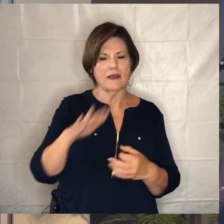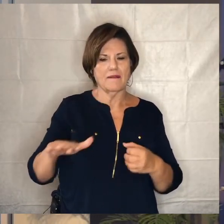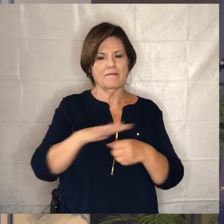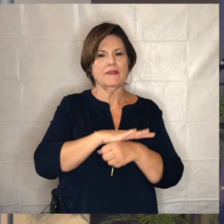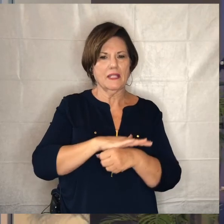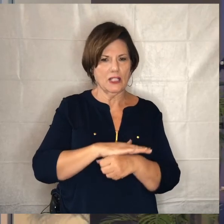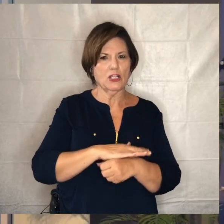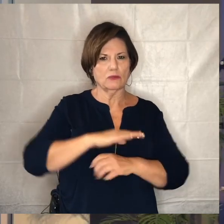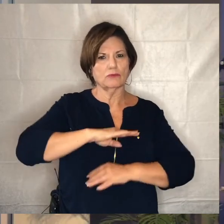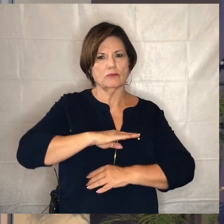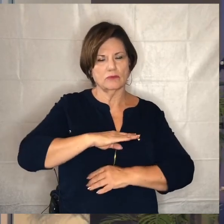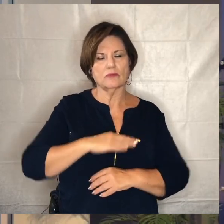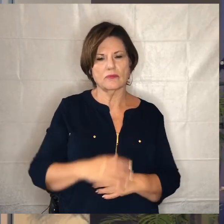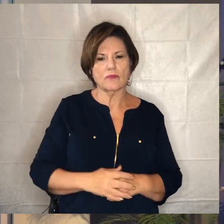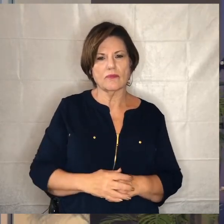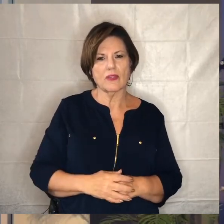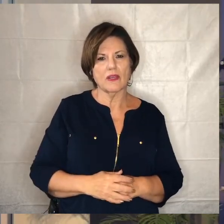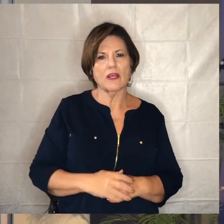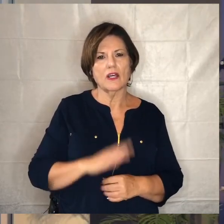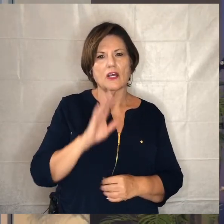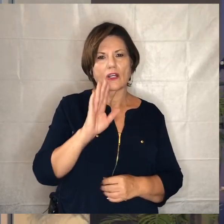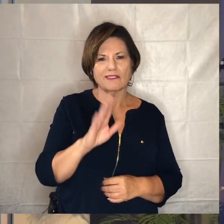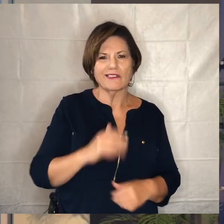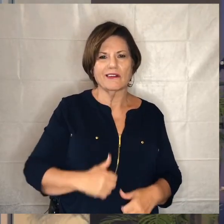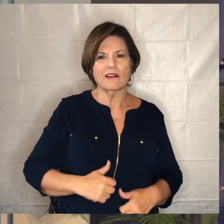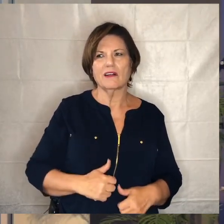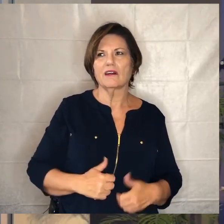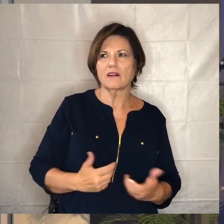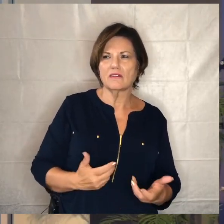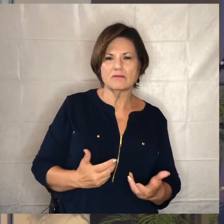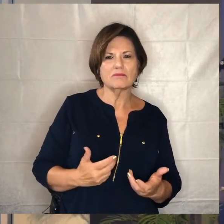and your um your own walk to be informed by the things that are happening